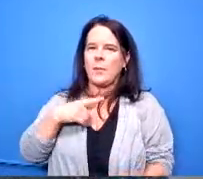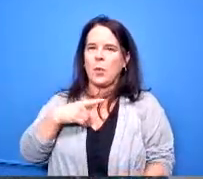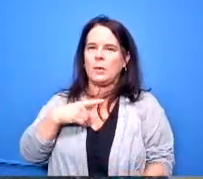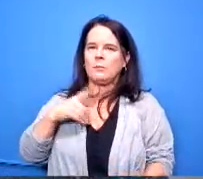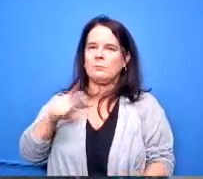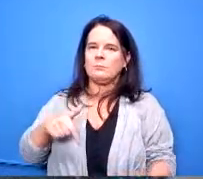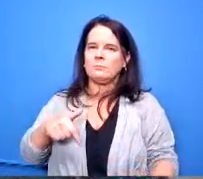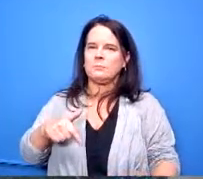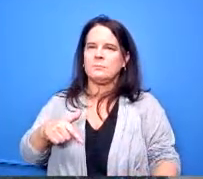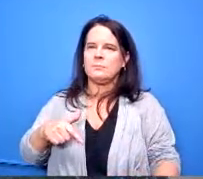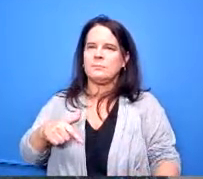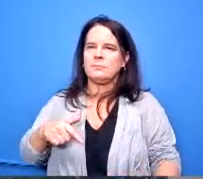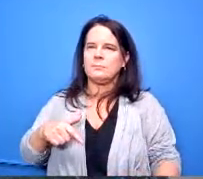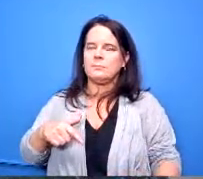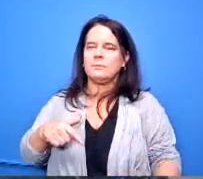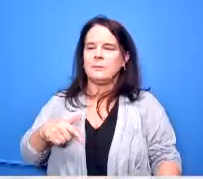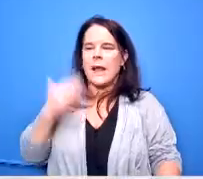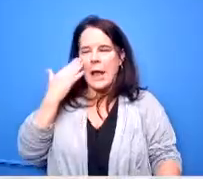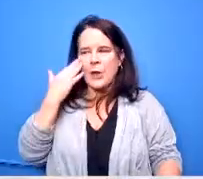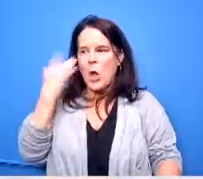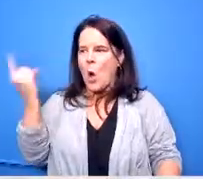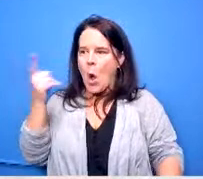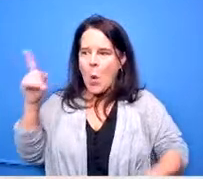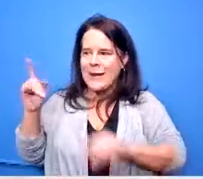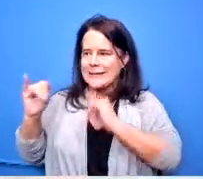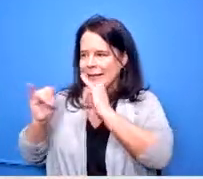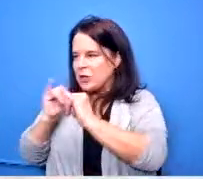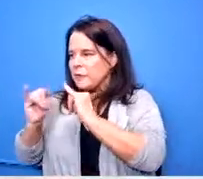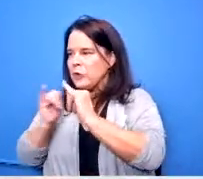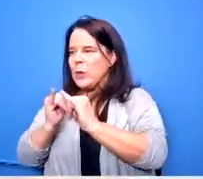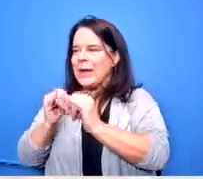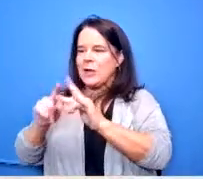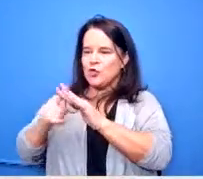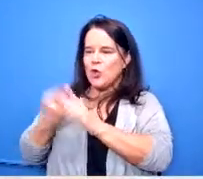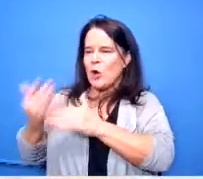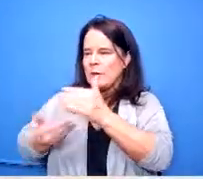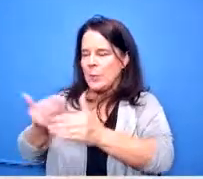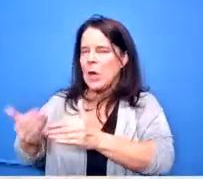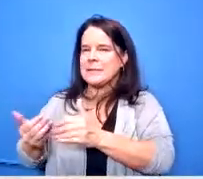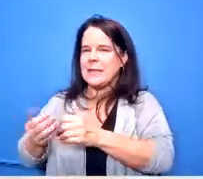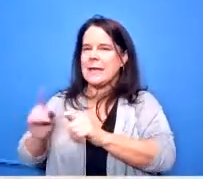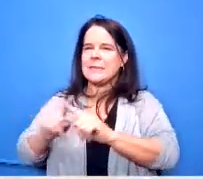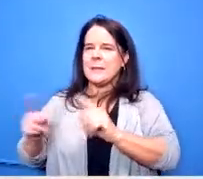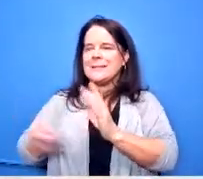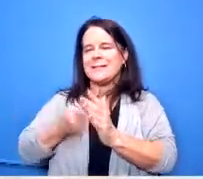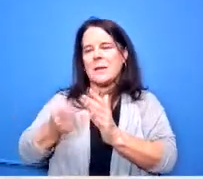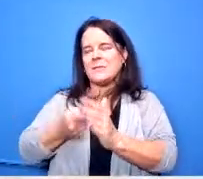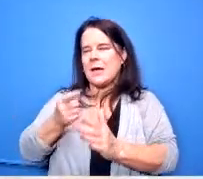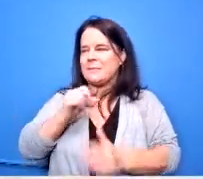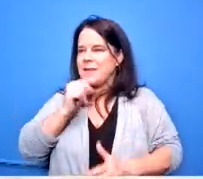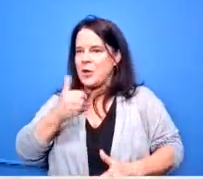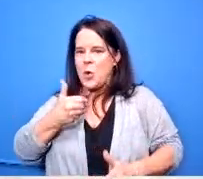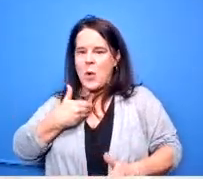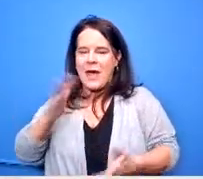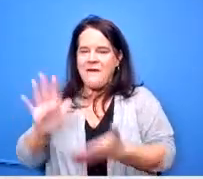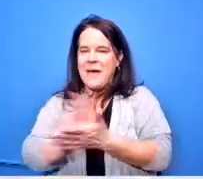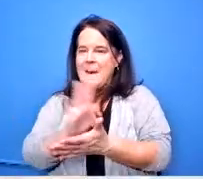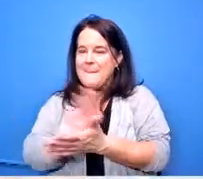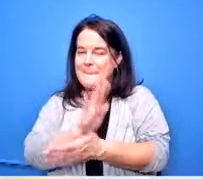because i know they're constantly interviewing and filling them and onboarding them okay but sometimes they don't have the paperwork in for them to make it to the agenda that's why